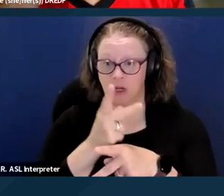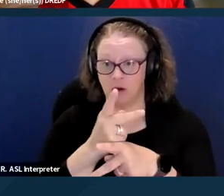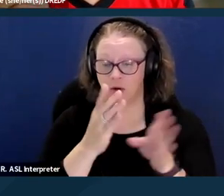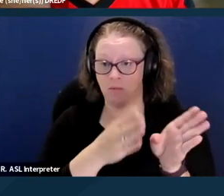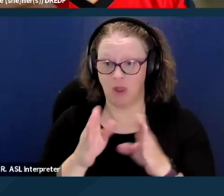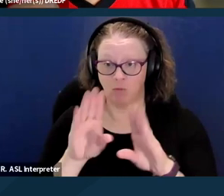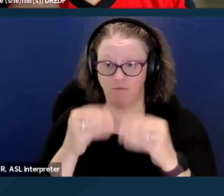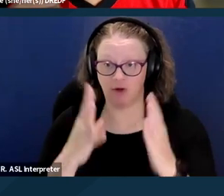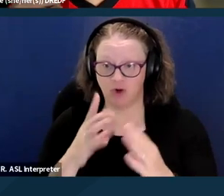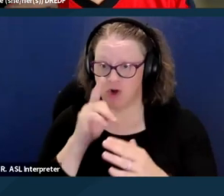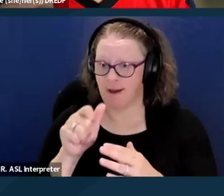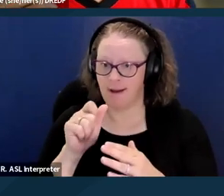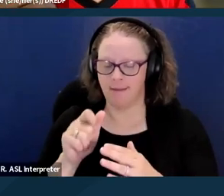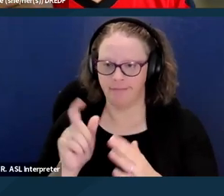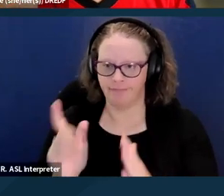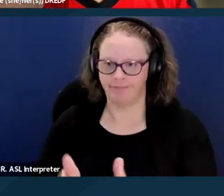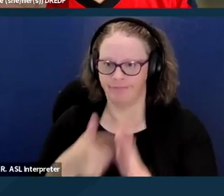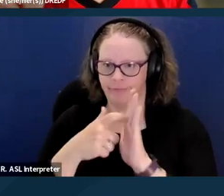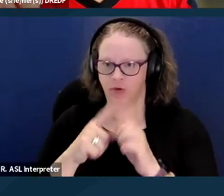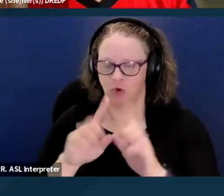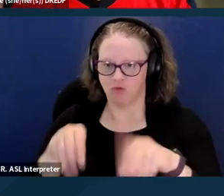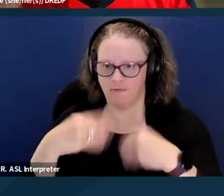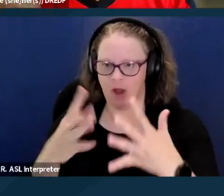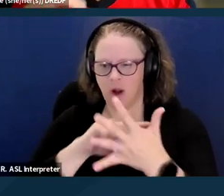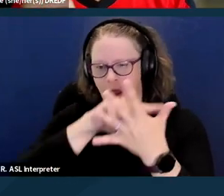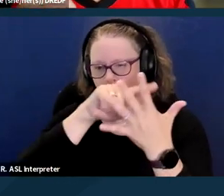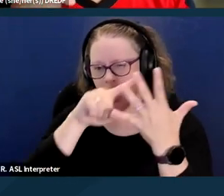to provide all of these services. And across the state,